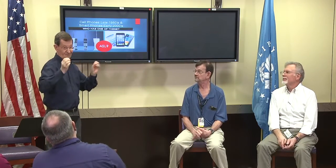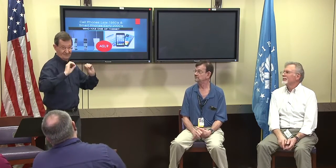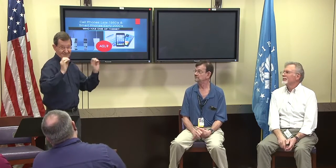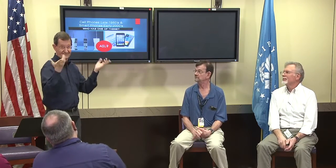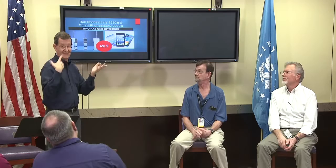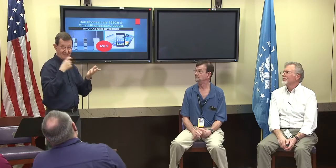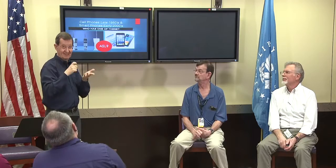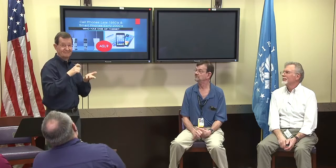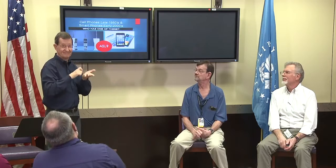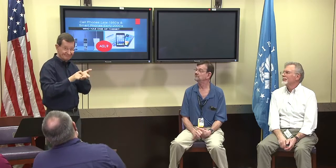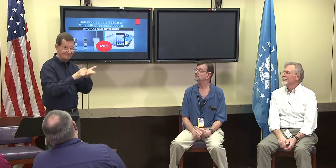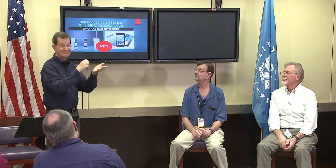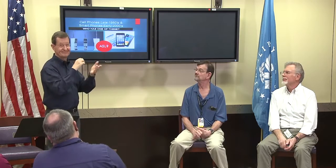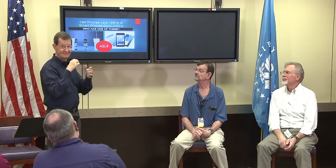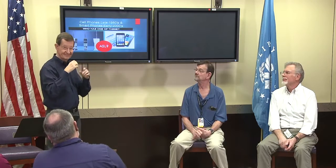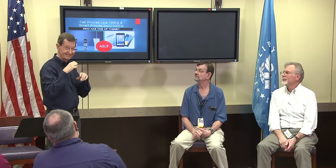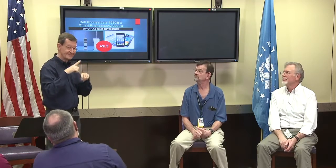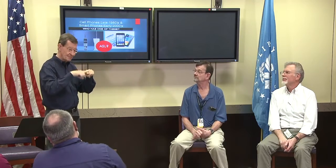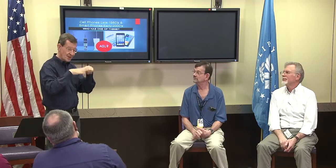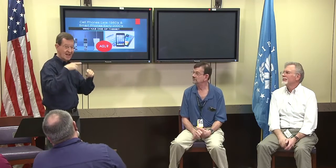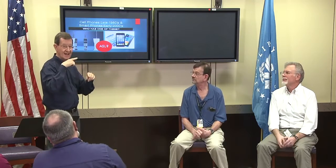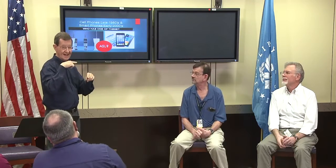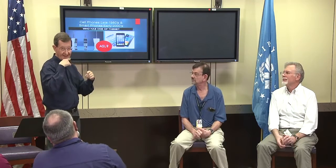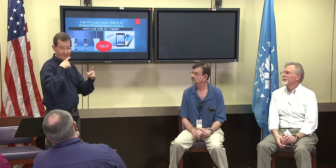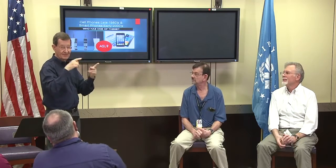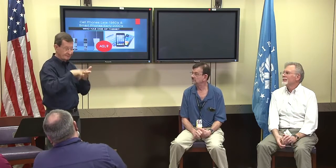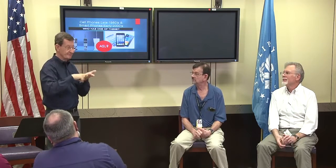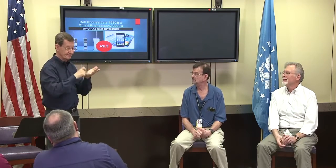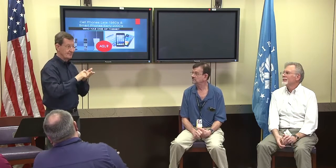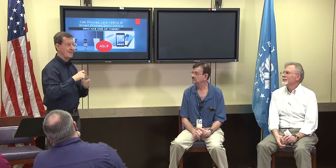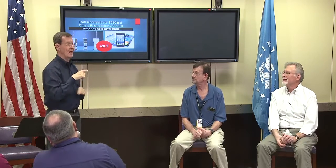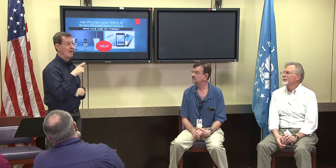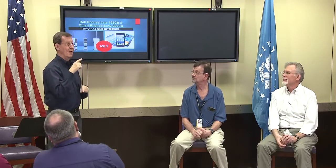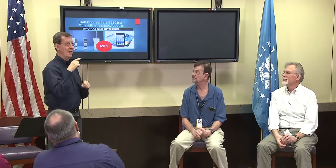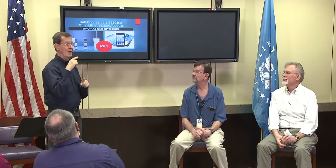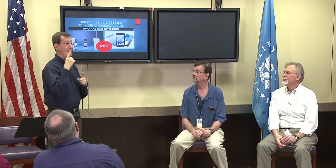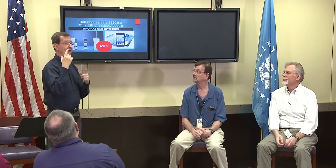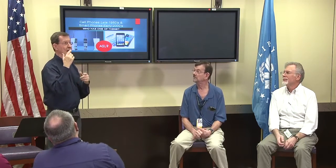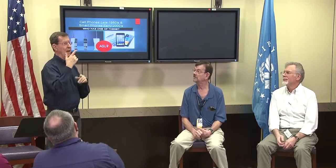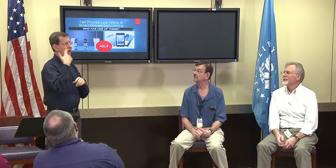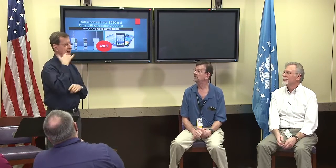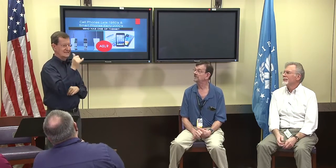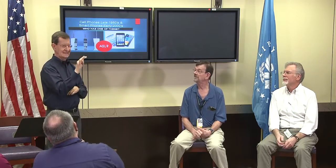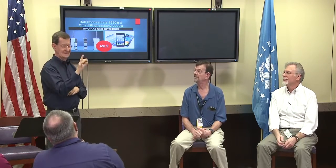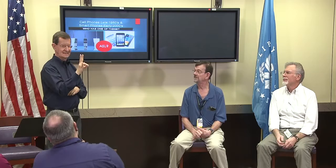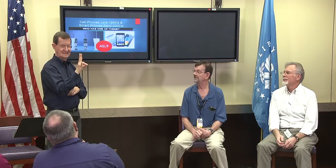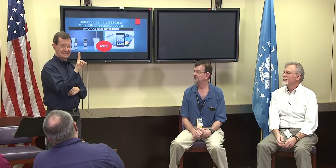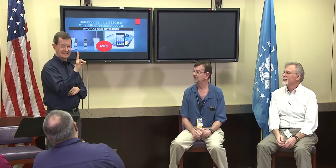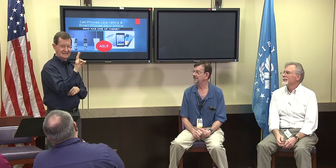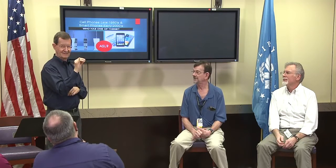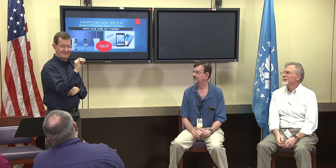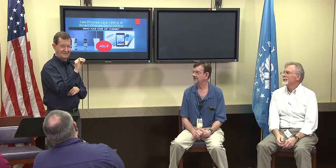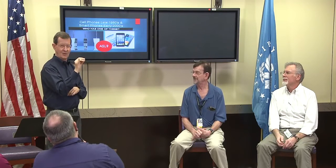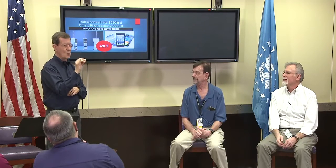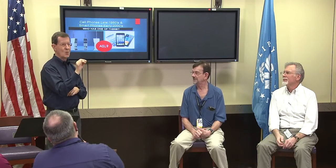into the library there were no telephones they were used by deaf people. So we wrote back and forth and used telephones